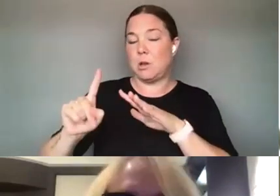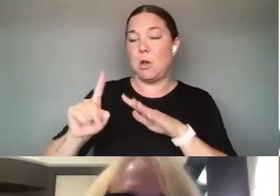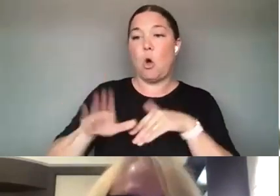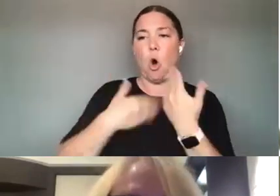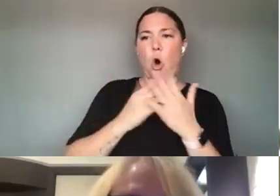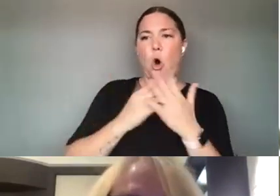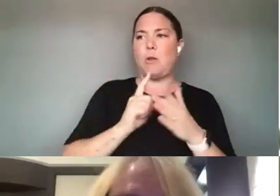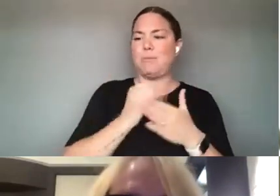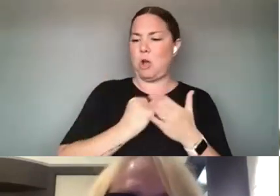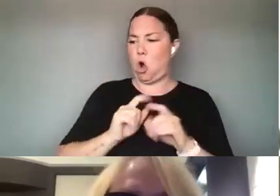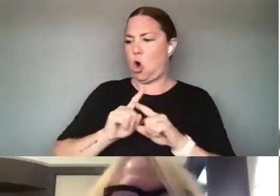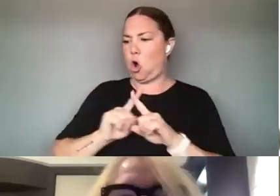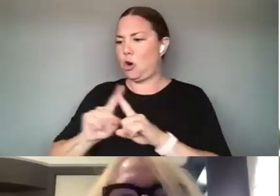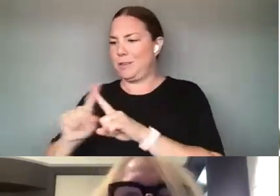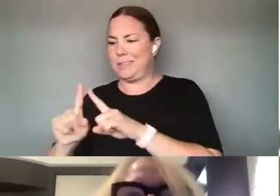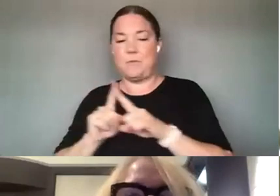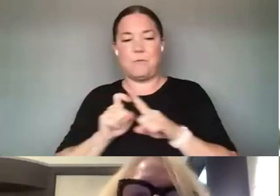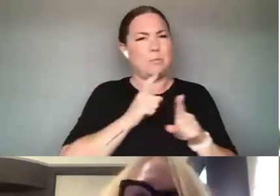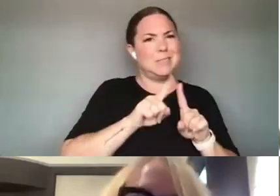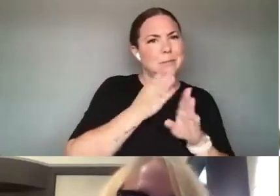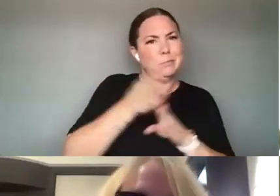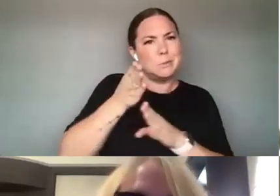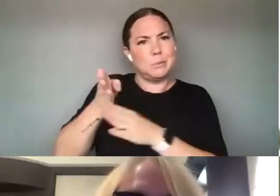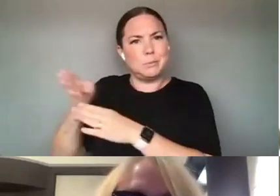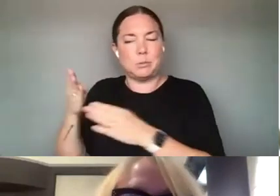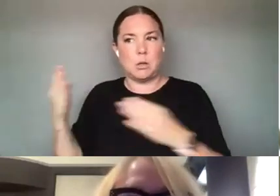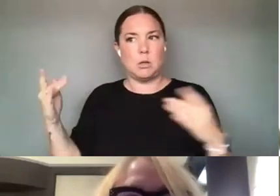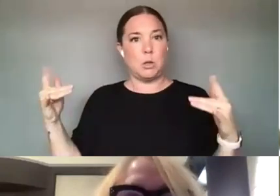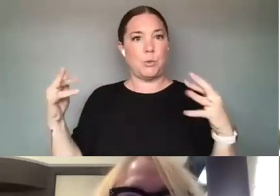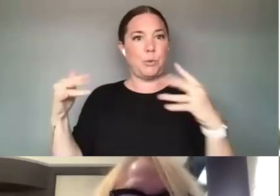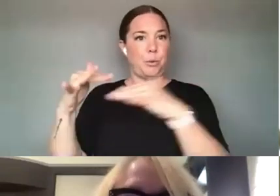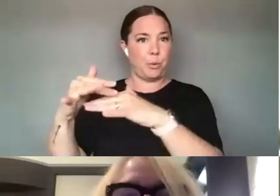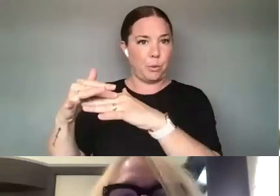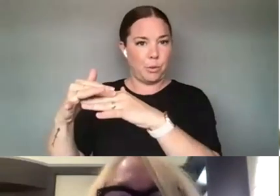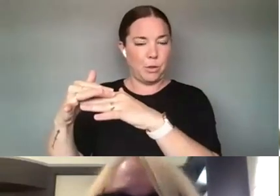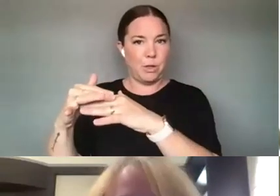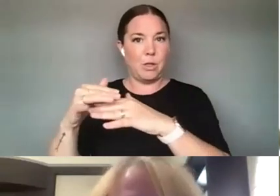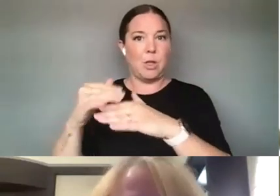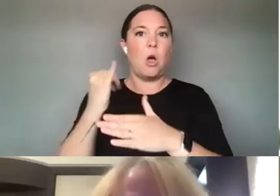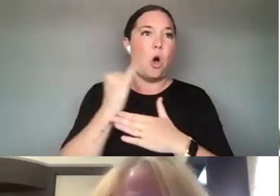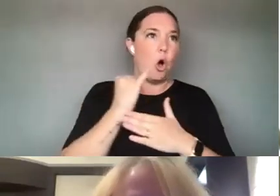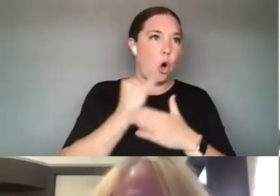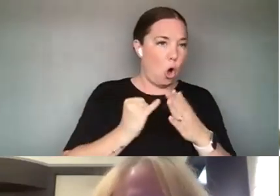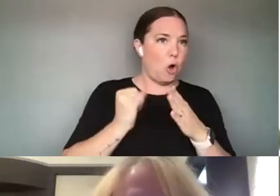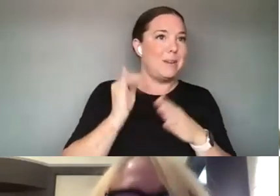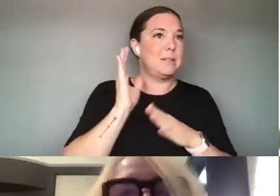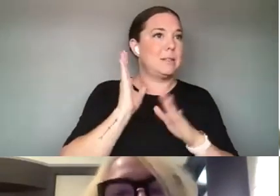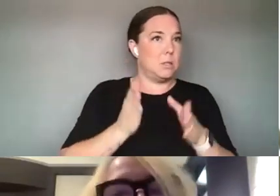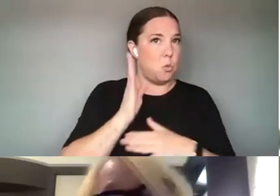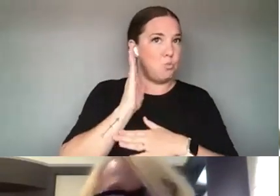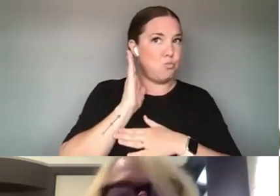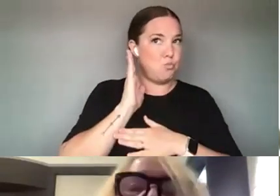DISCIPLINES TOGETHER AND WE MIXED IN THE ARTIST PRESENTATIONS OF TECHNOLOGY ARTISTS WITH ARTISTS